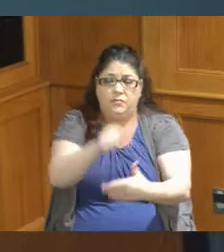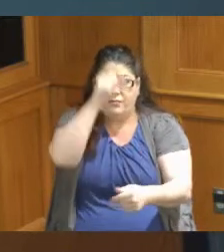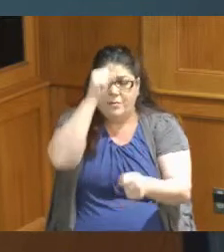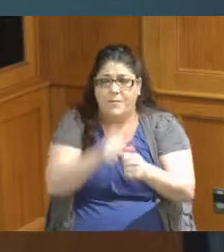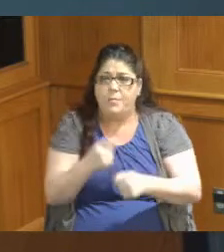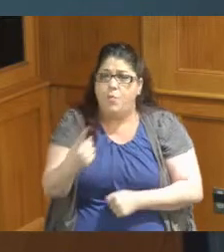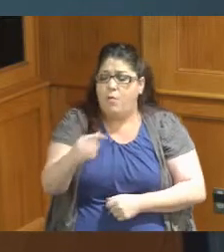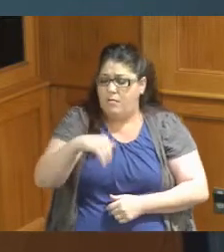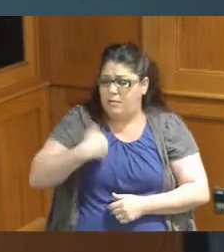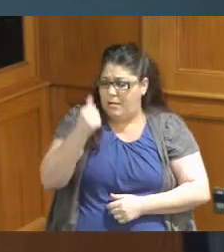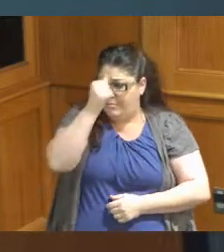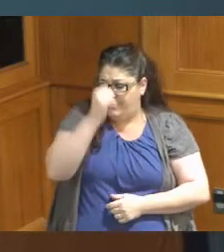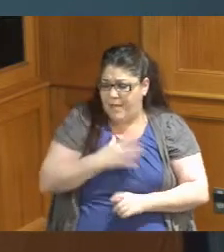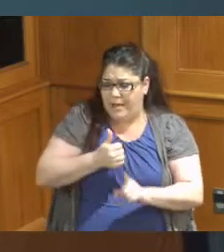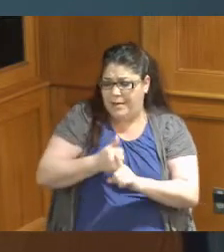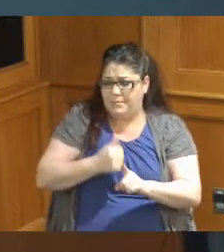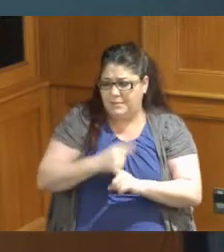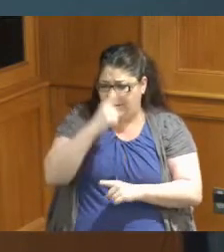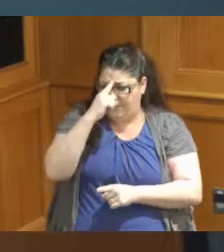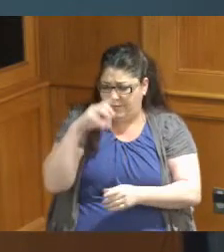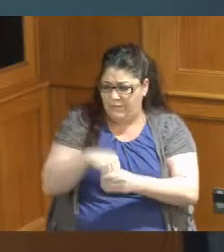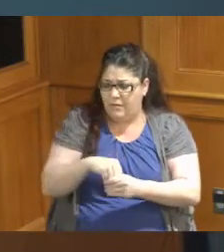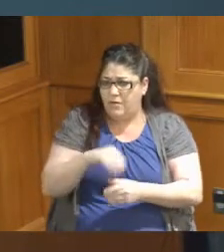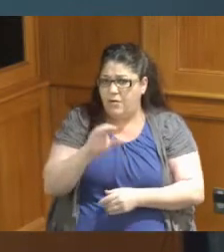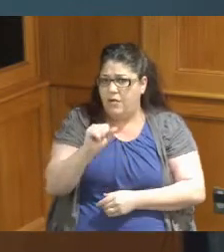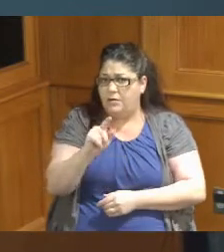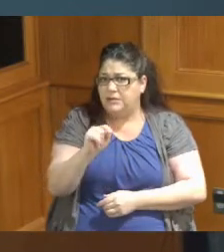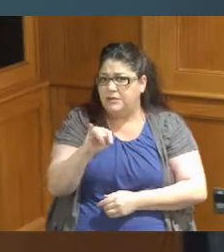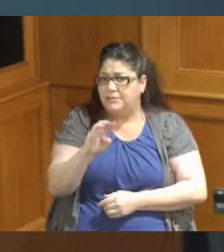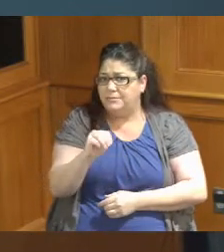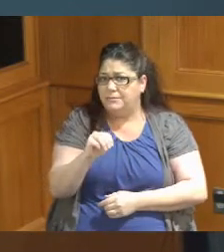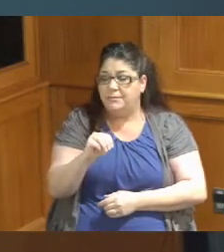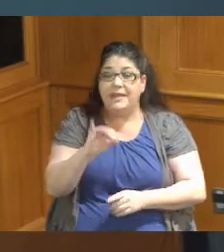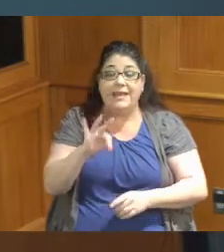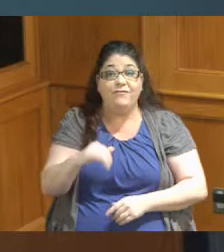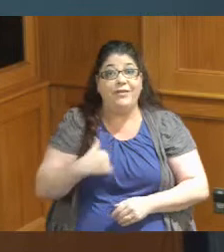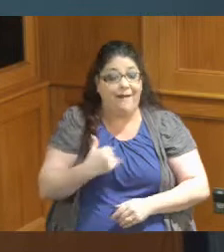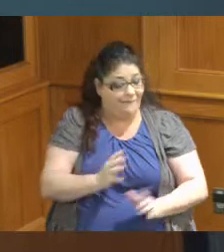man I knew that had autism and there's a lot of programs if you're young once you get to be